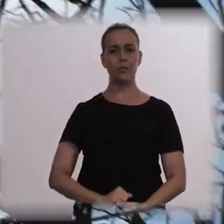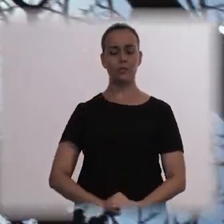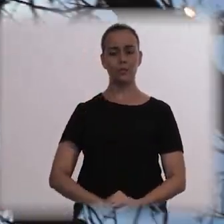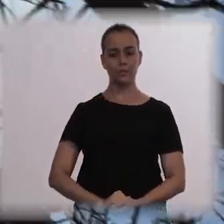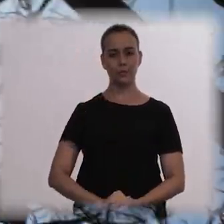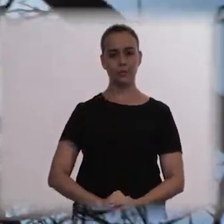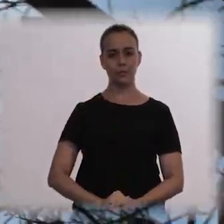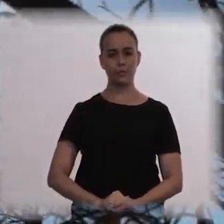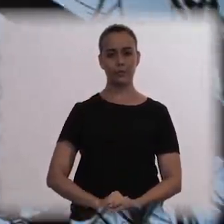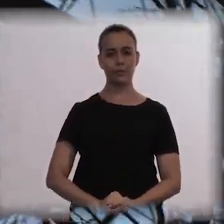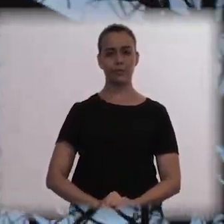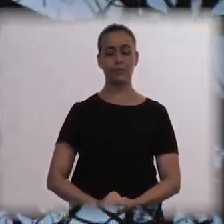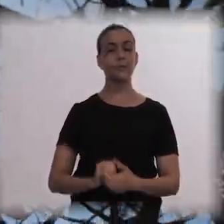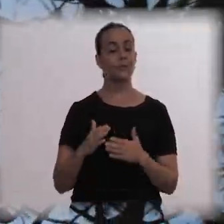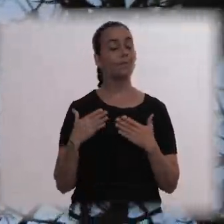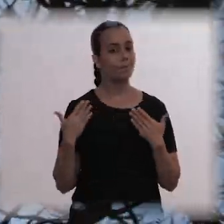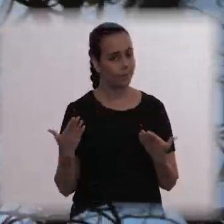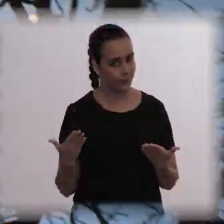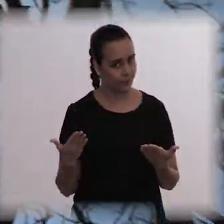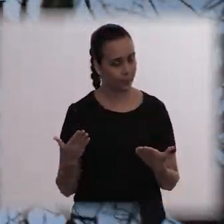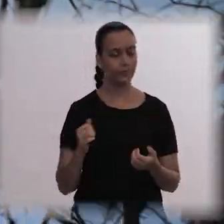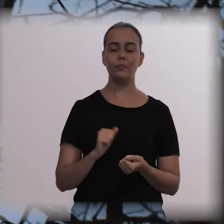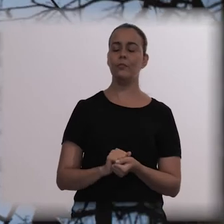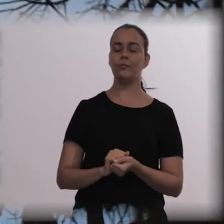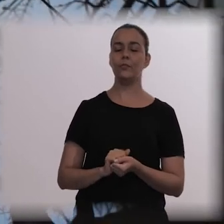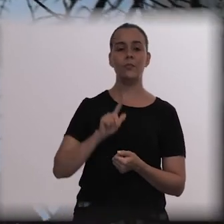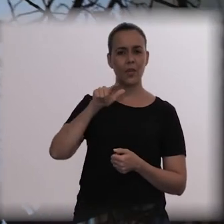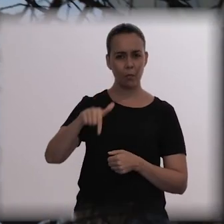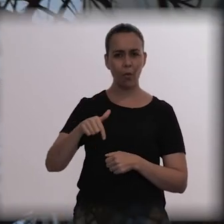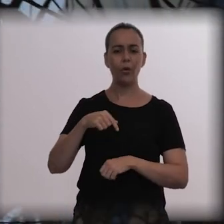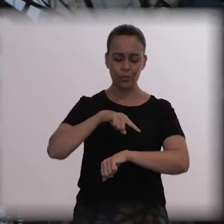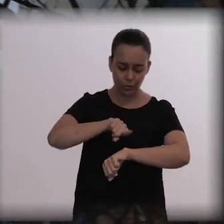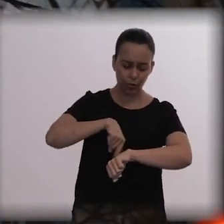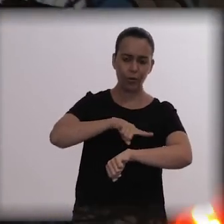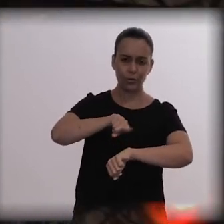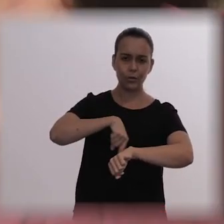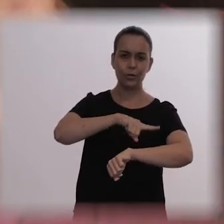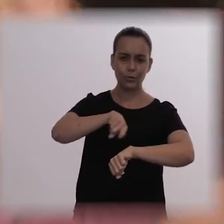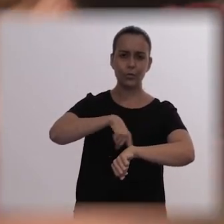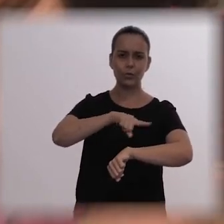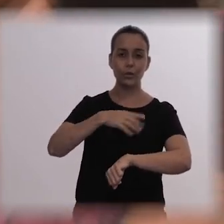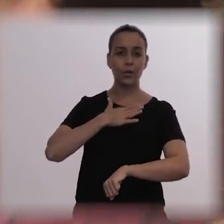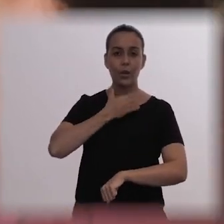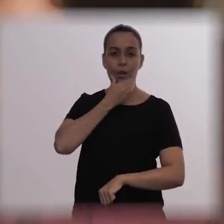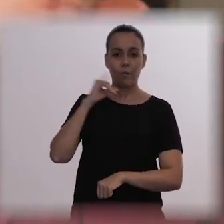And then, after all this anguish, all these hours, he got up, opened the blind,